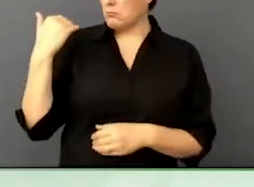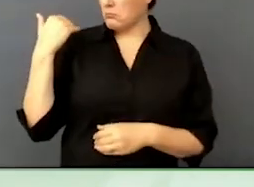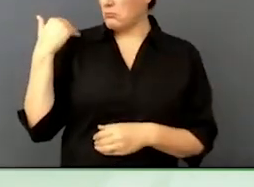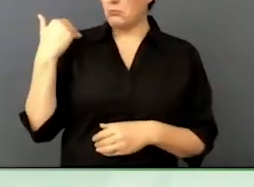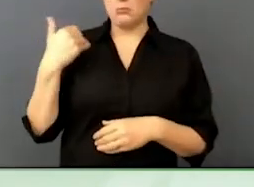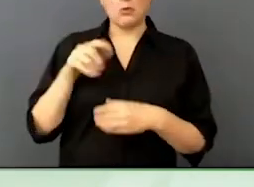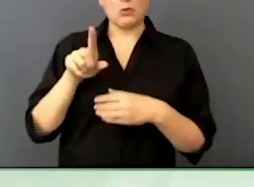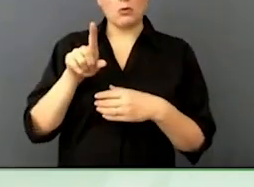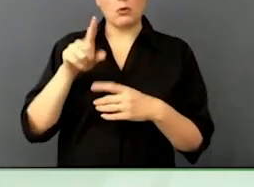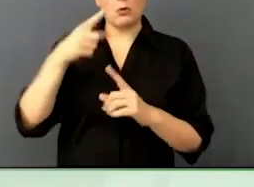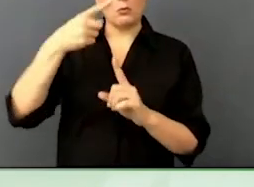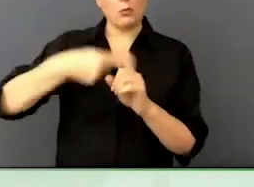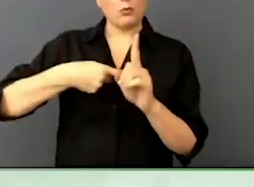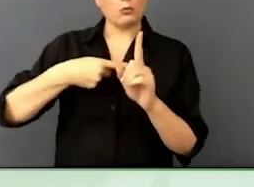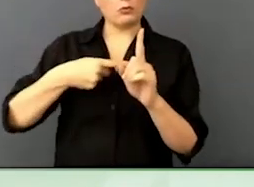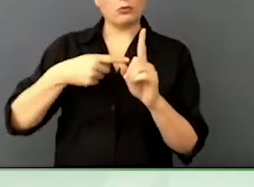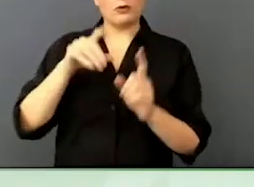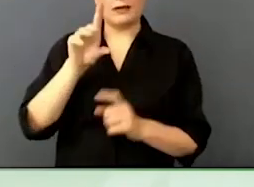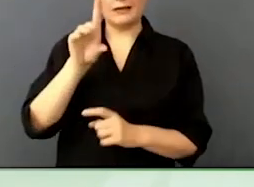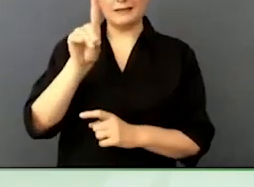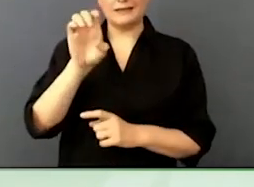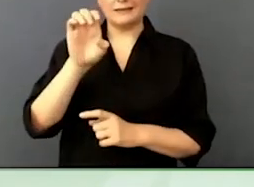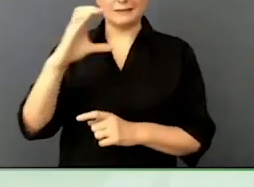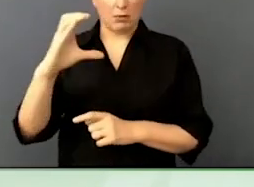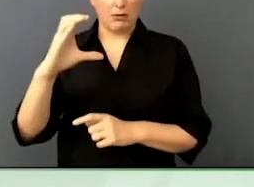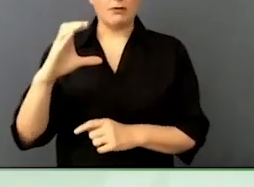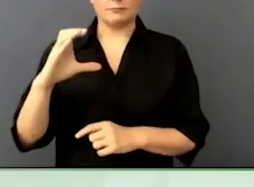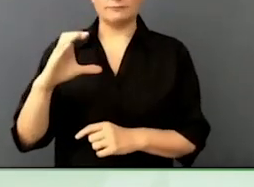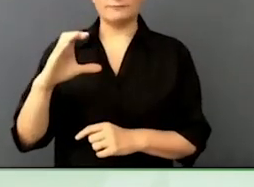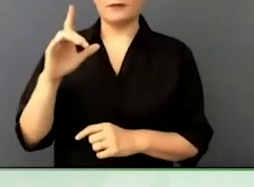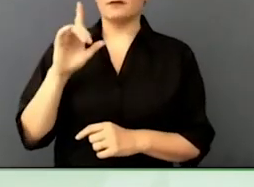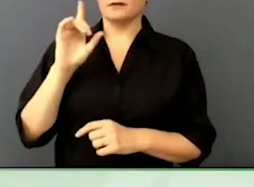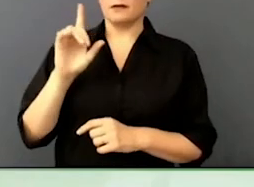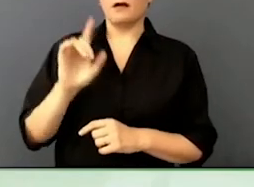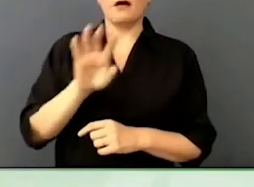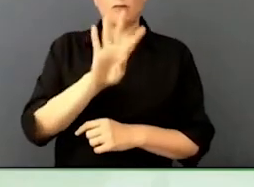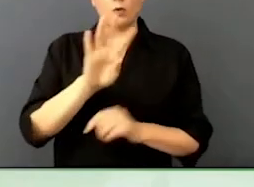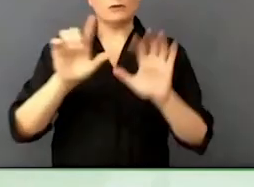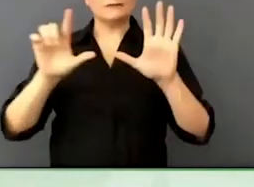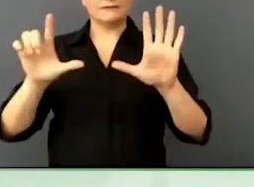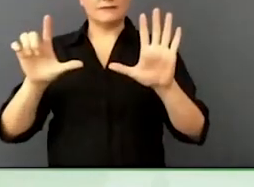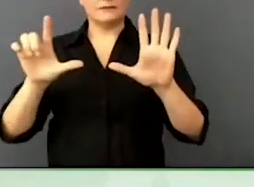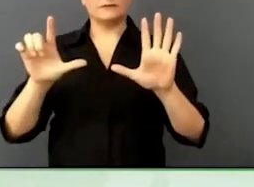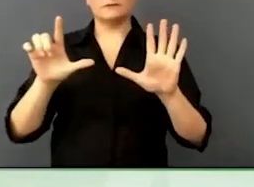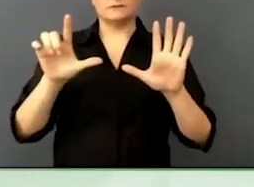website, 47 questions, there are a bunch of questions moving from, are you treating people properly?